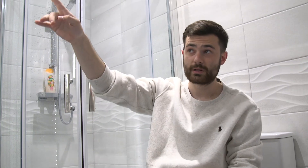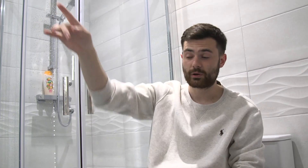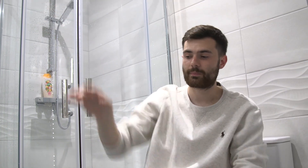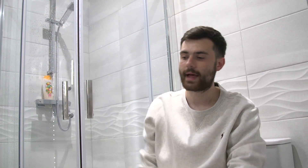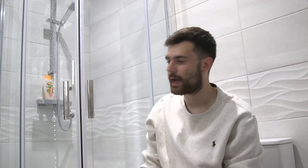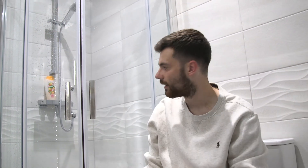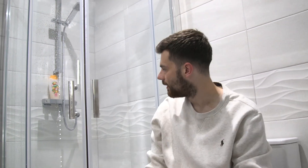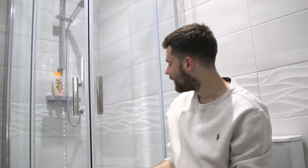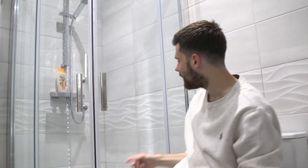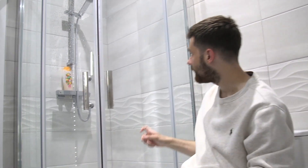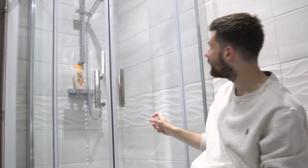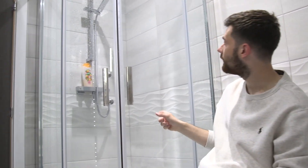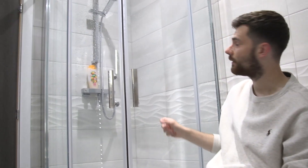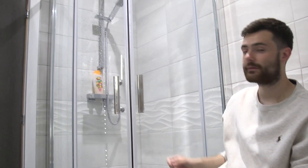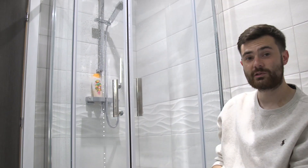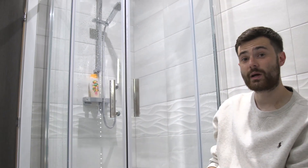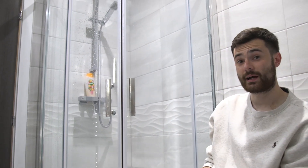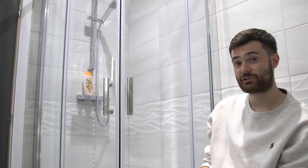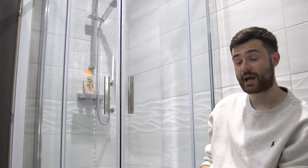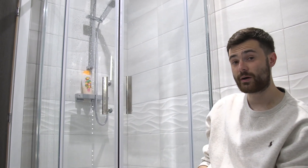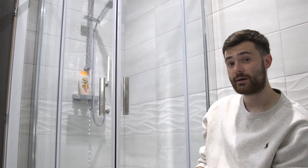Mirror up there.... This is where I have shower